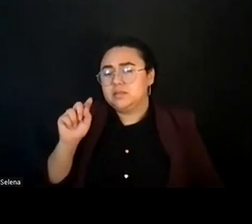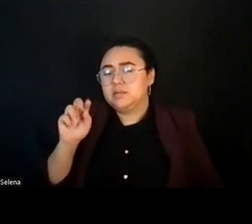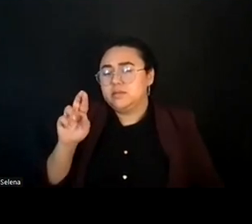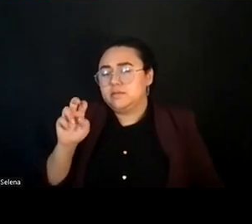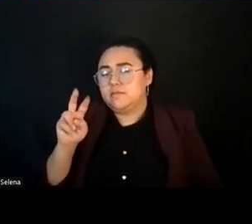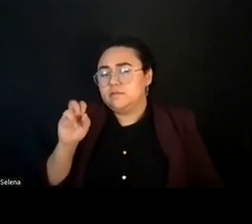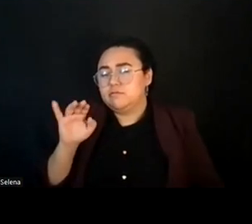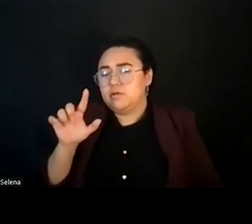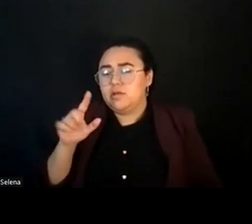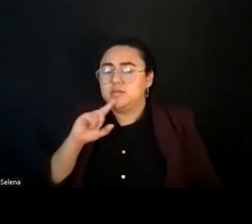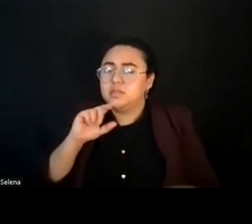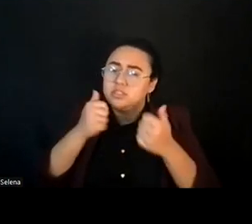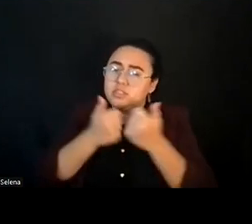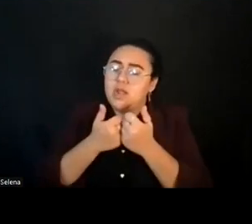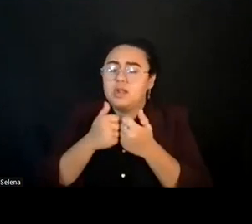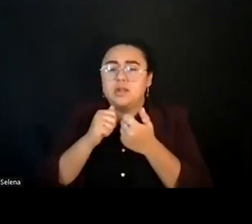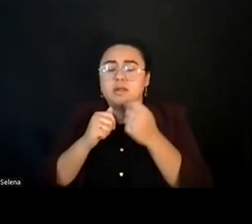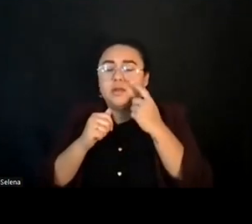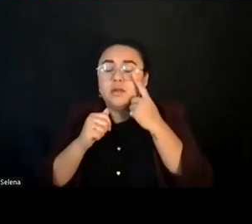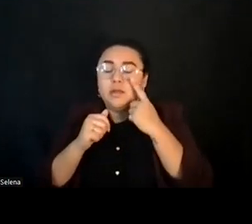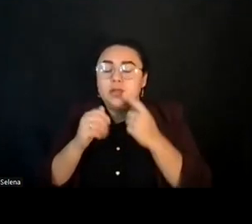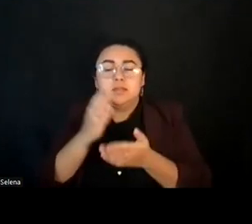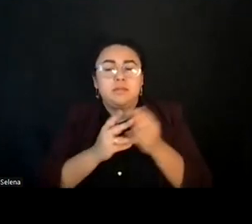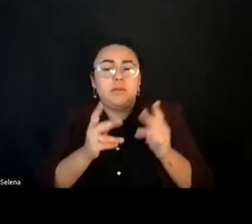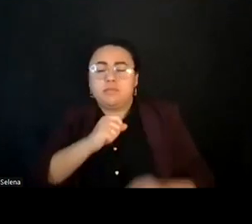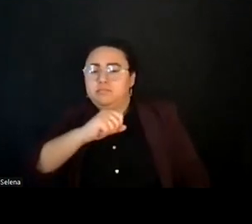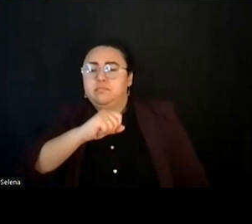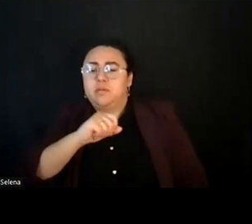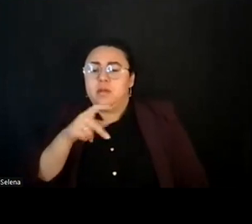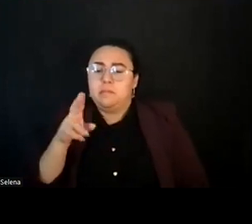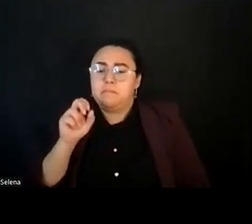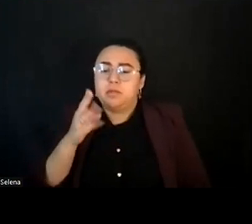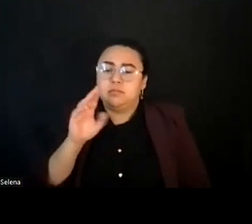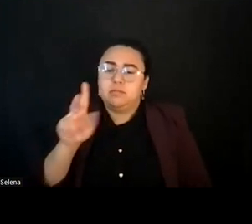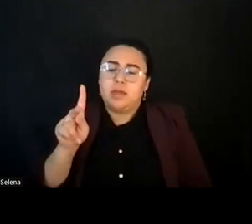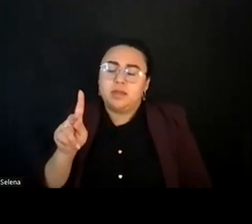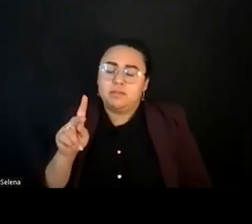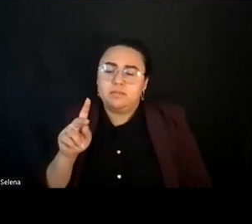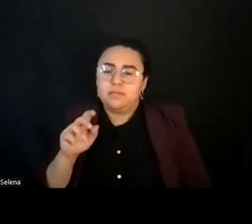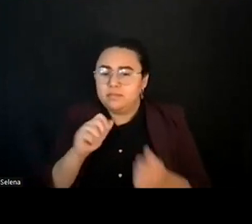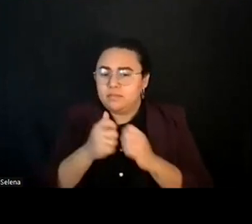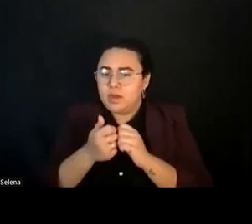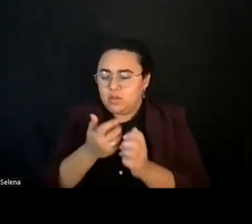How do we bridge, as many said? I do. Are we drawing lines?